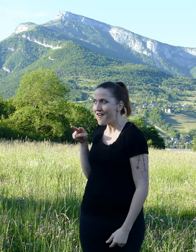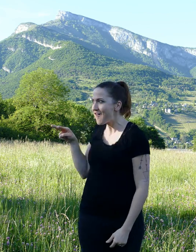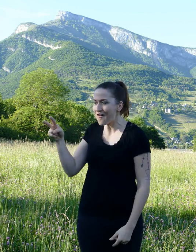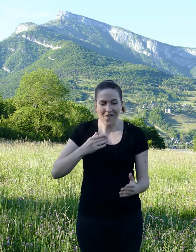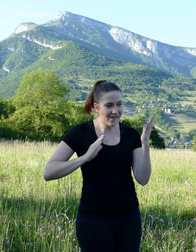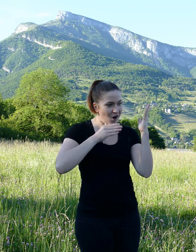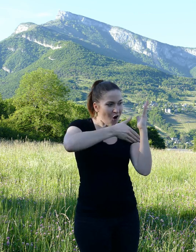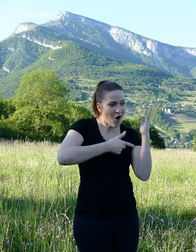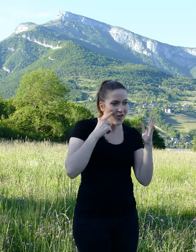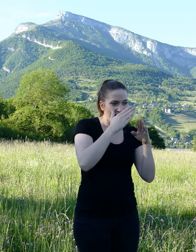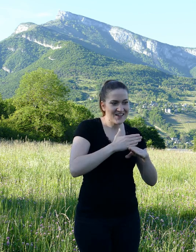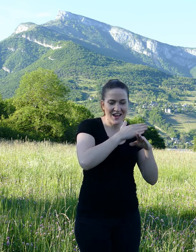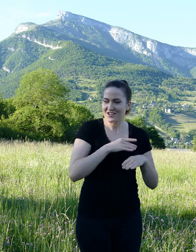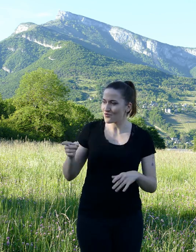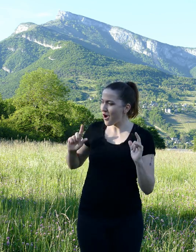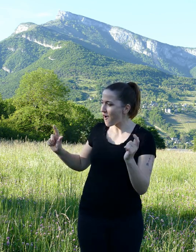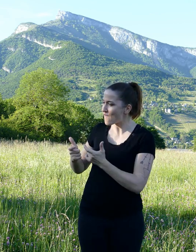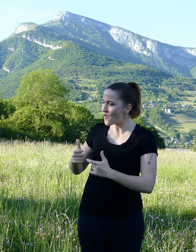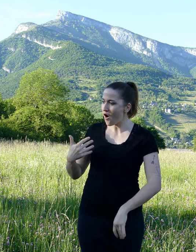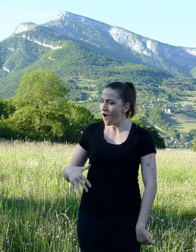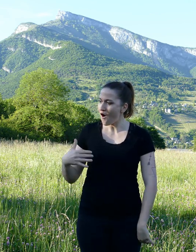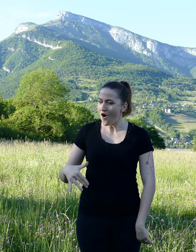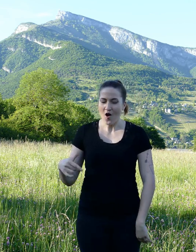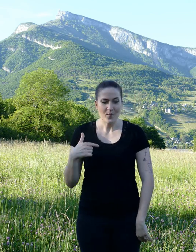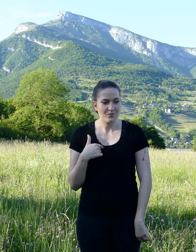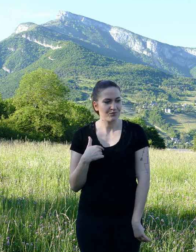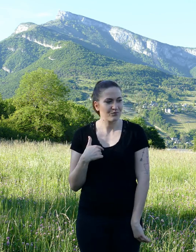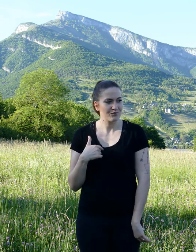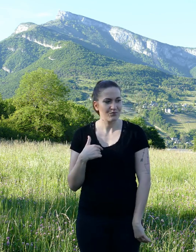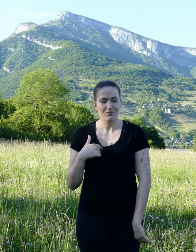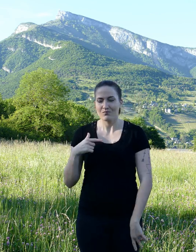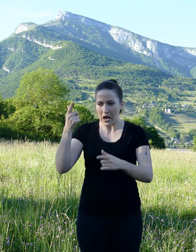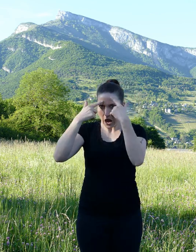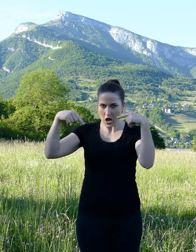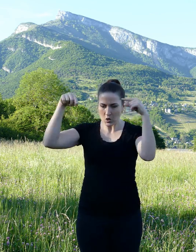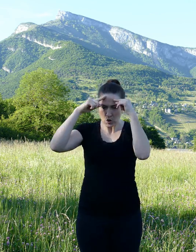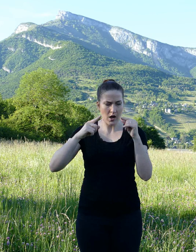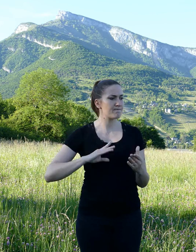The squirrel, on the lookout for any details about this troubling story, intervened in the conversation: